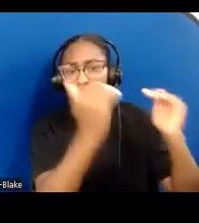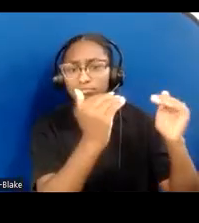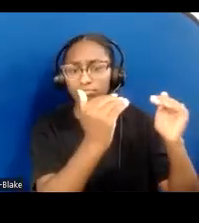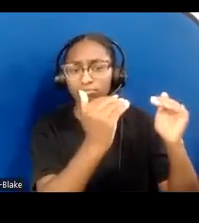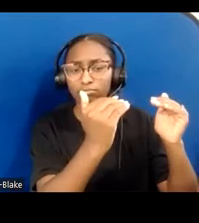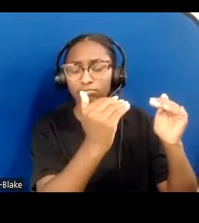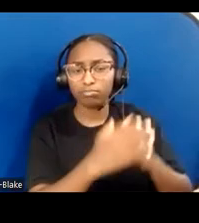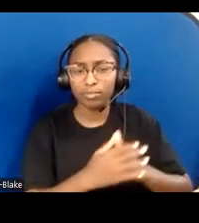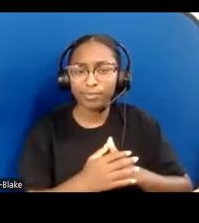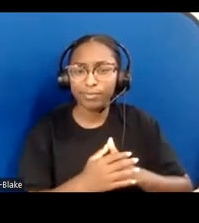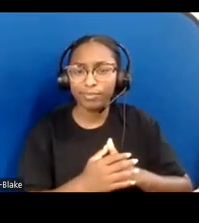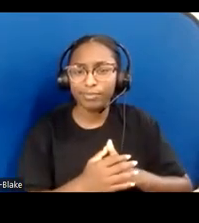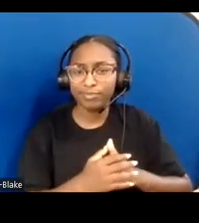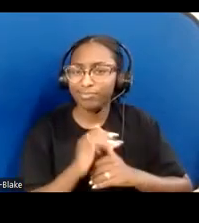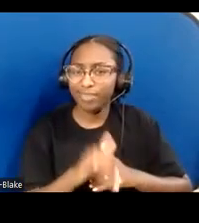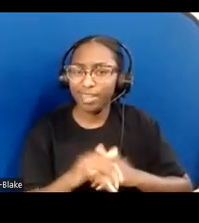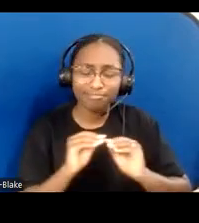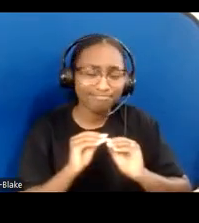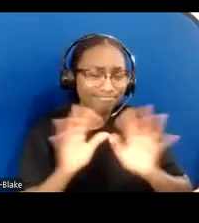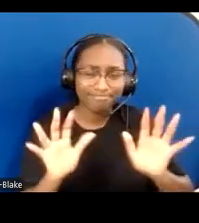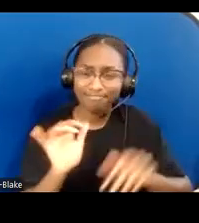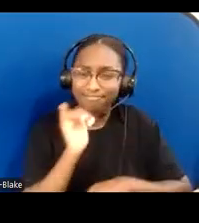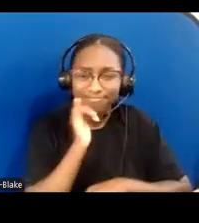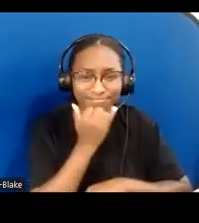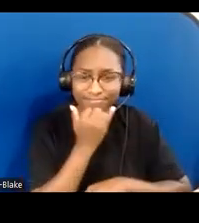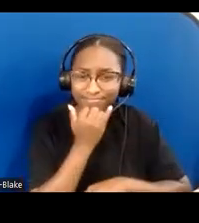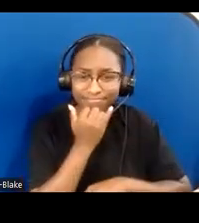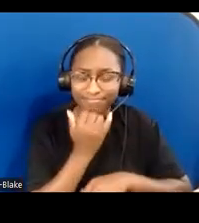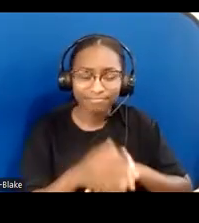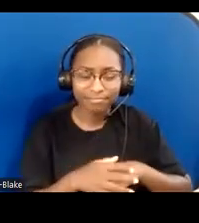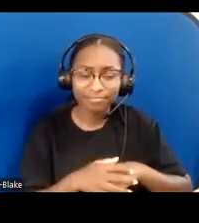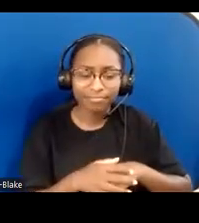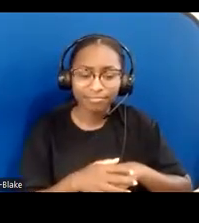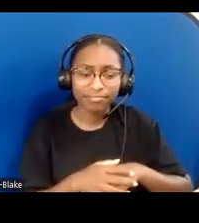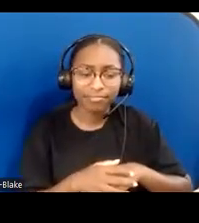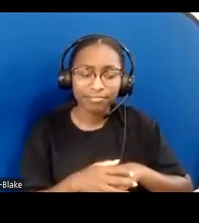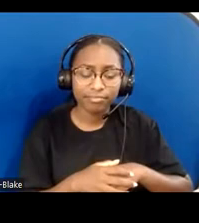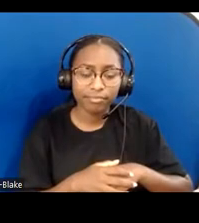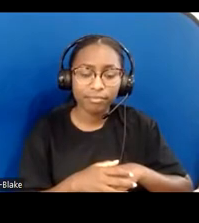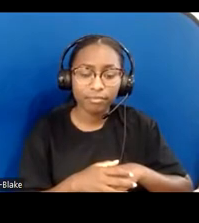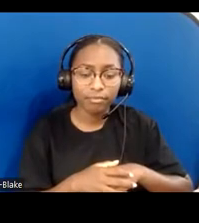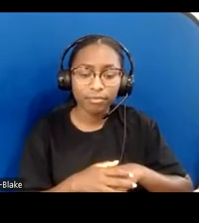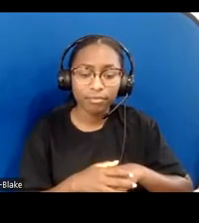This is obviously wrong. We also see this when people of typical ability